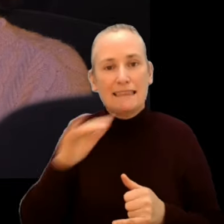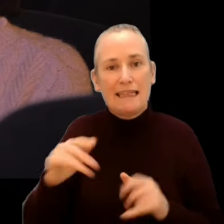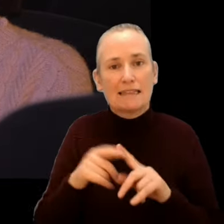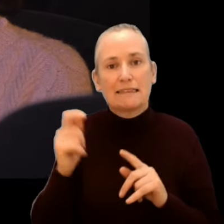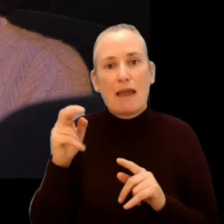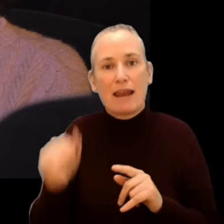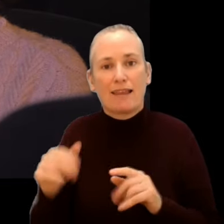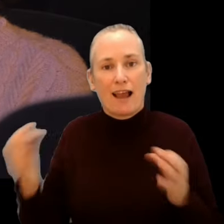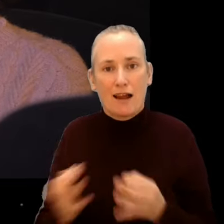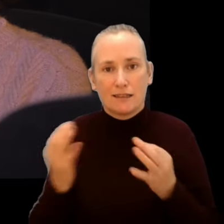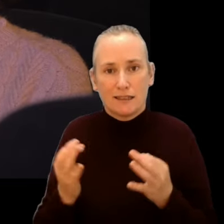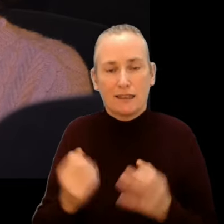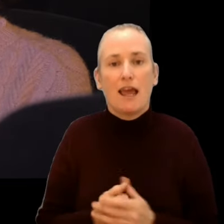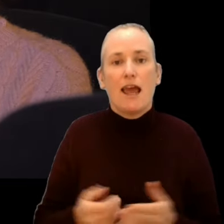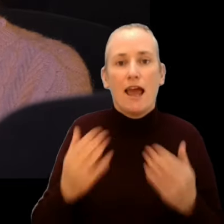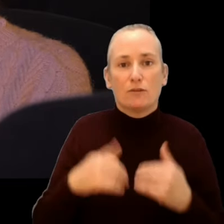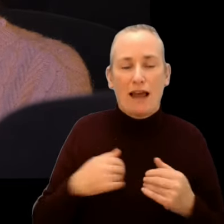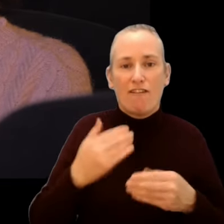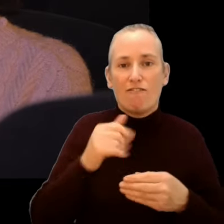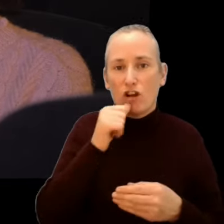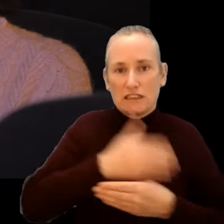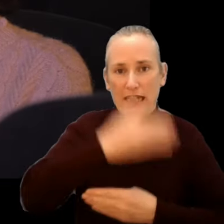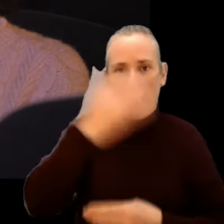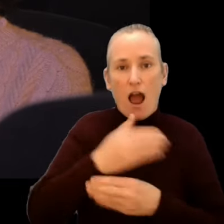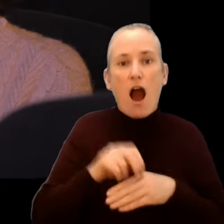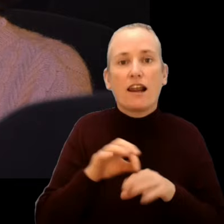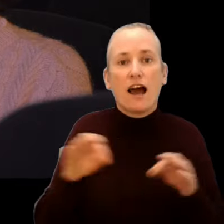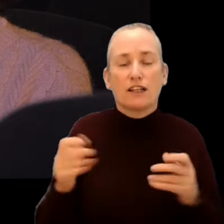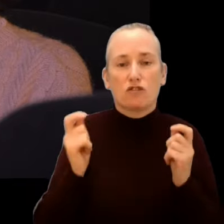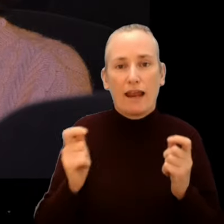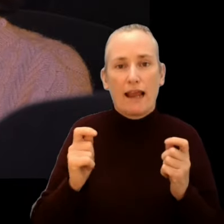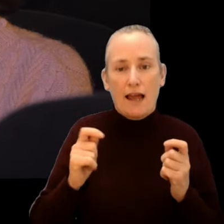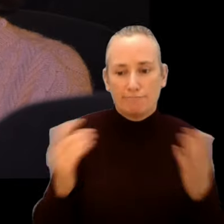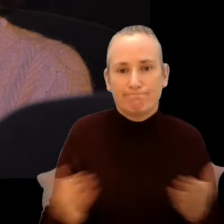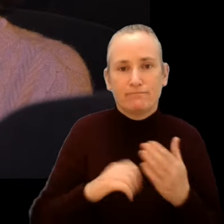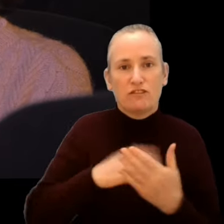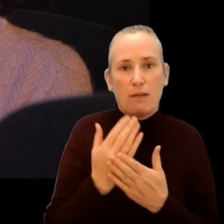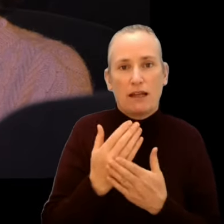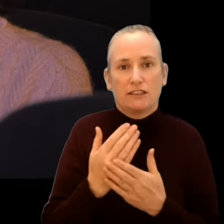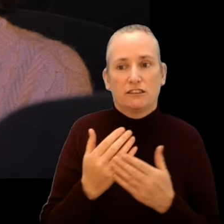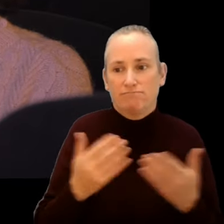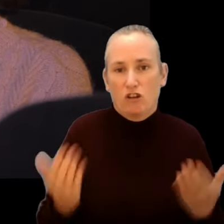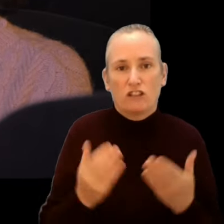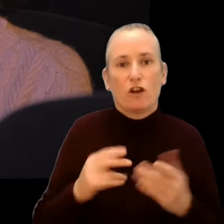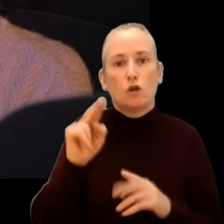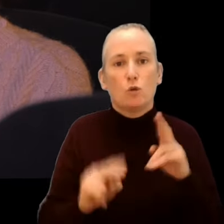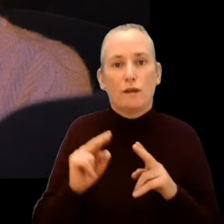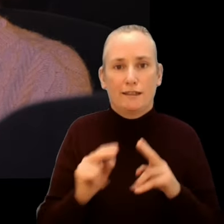Our Industry events include First Take, a training and development platform for newly established film professionals and students